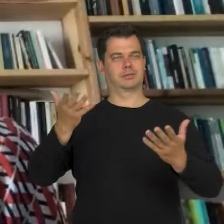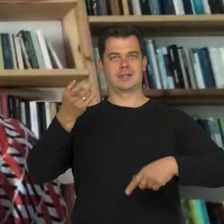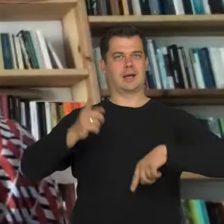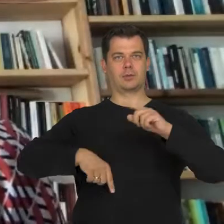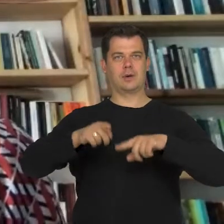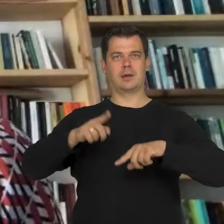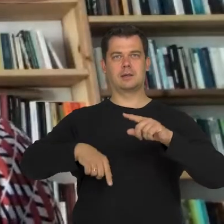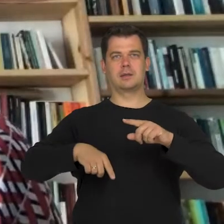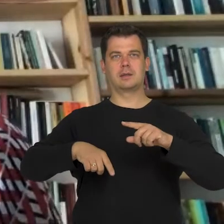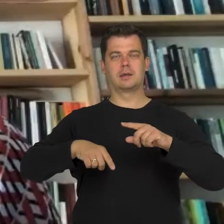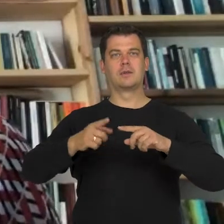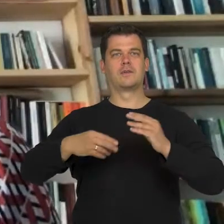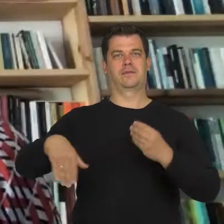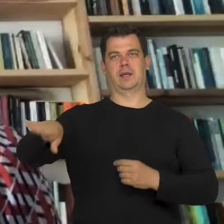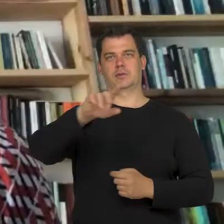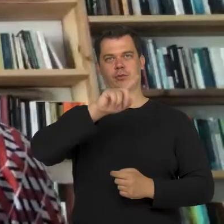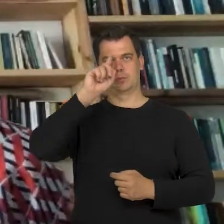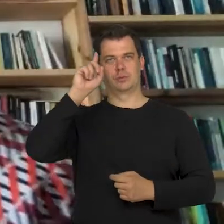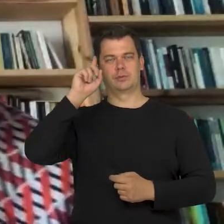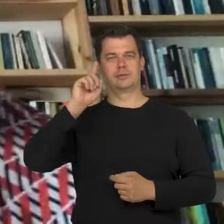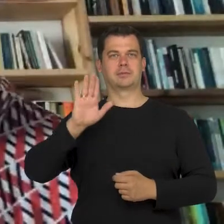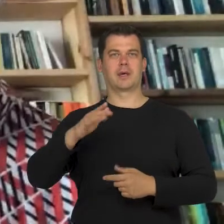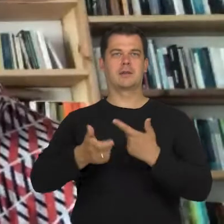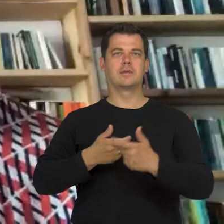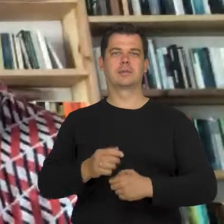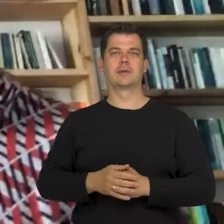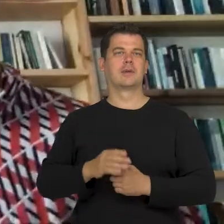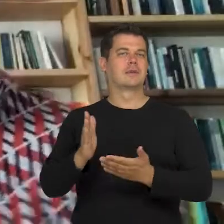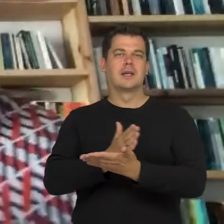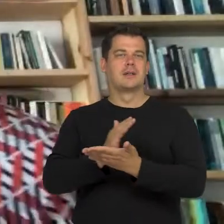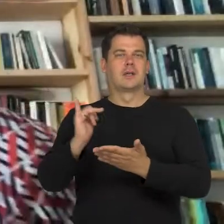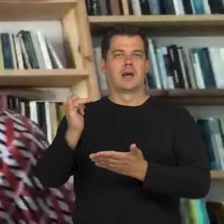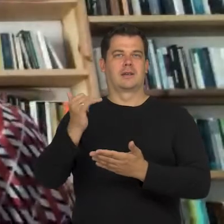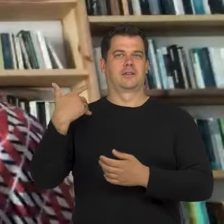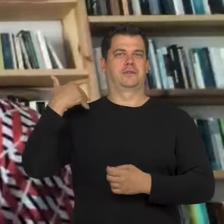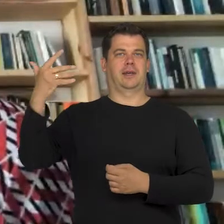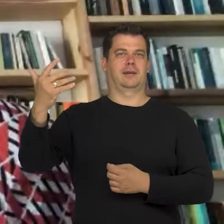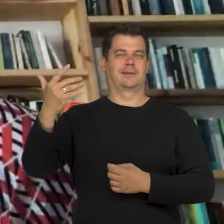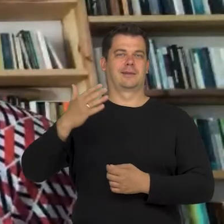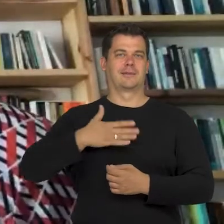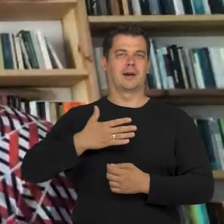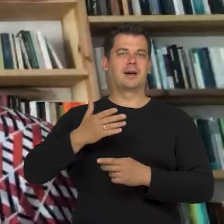and shared by the majority if not by everybody. It all depends on how long they live and on their fitness level.